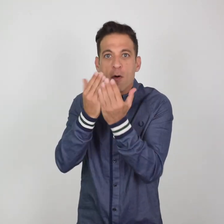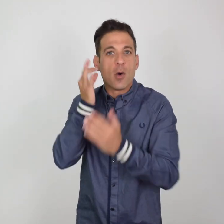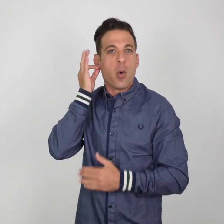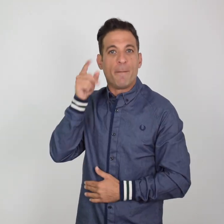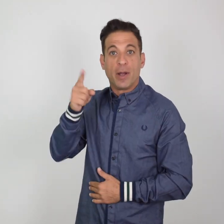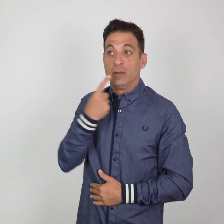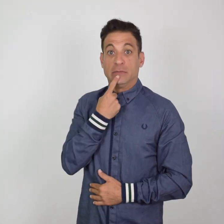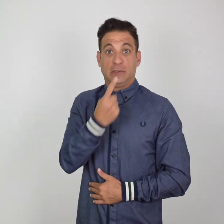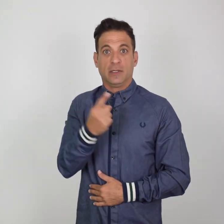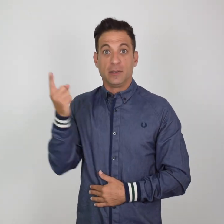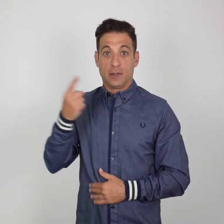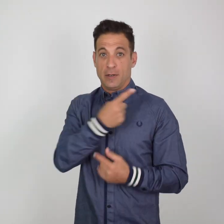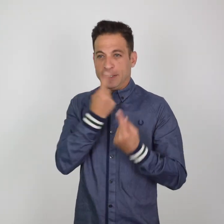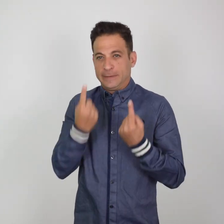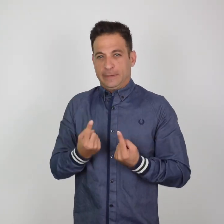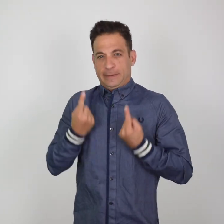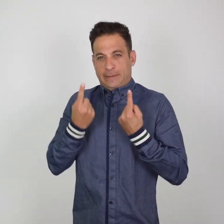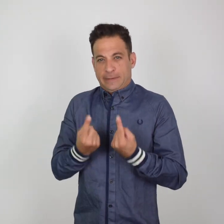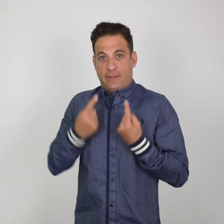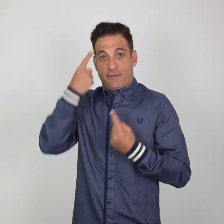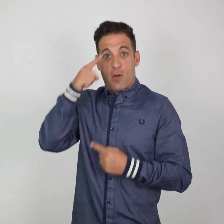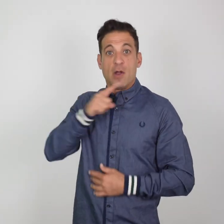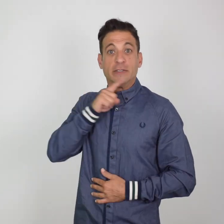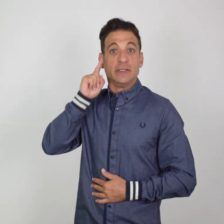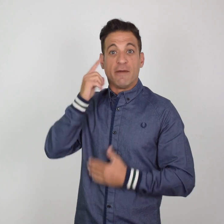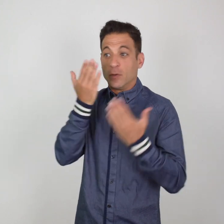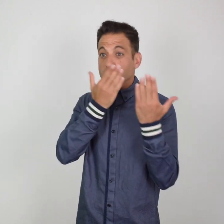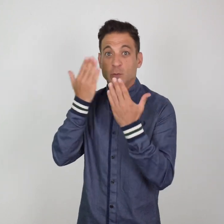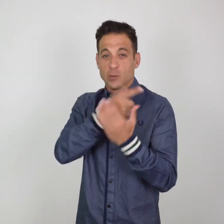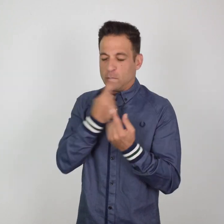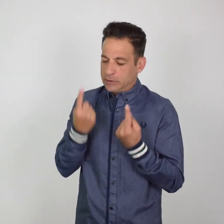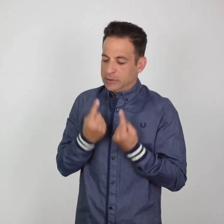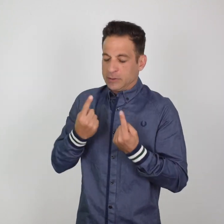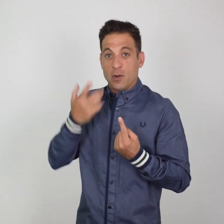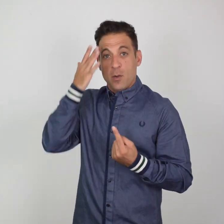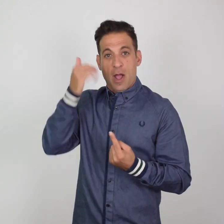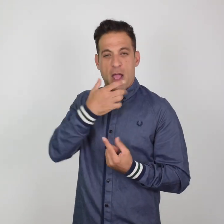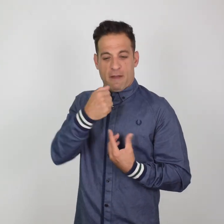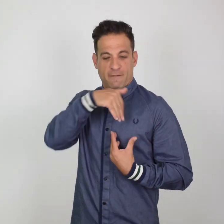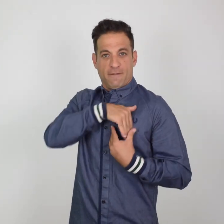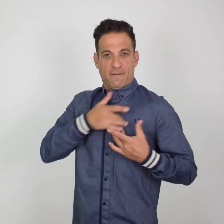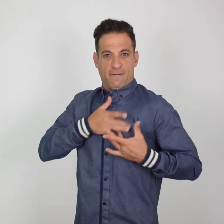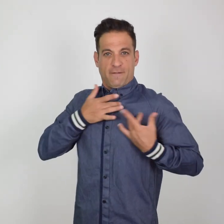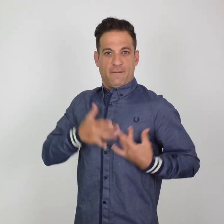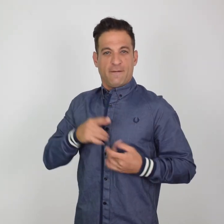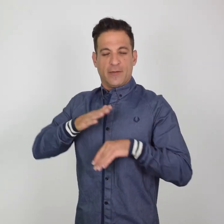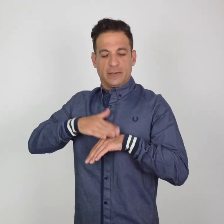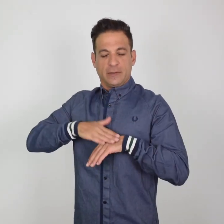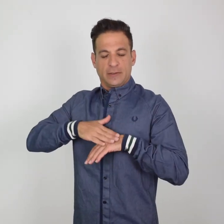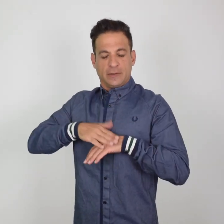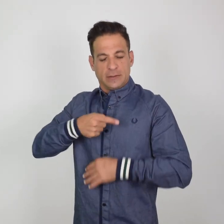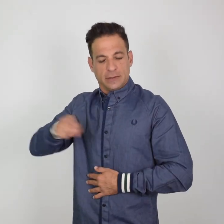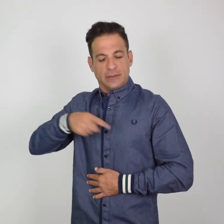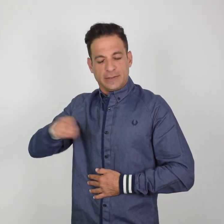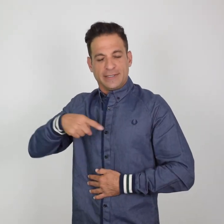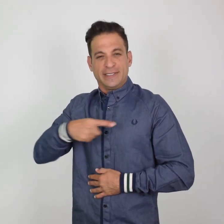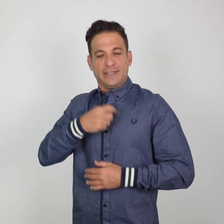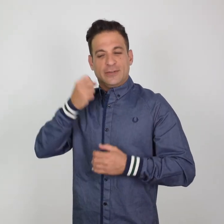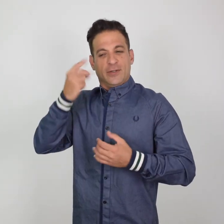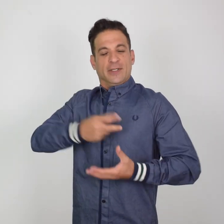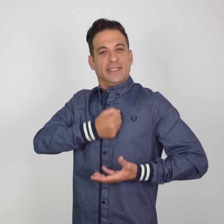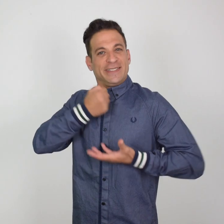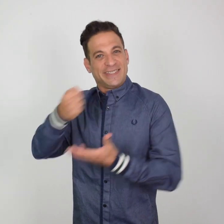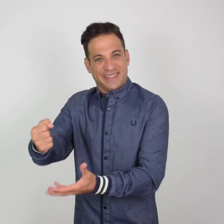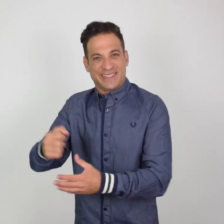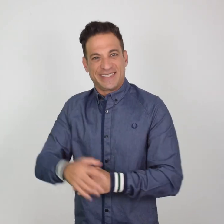because it was “his heart’s desire” to do so.